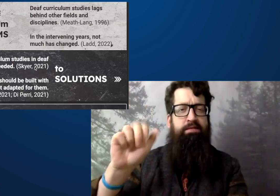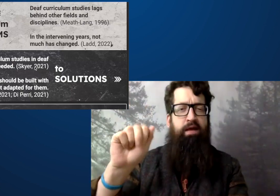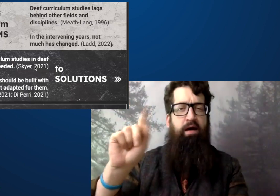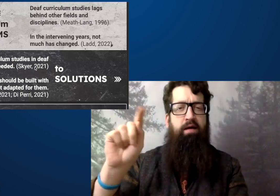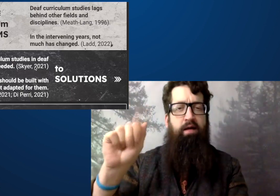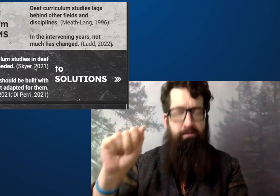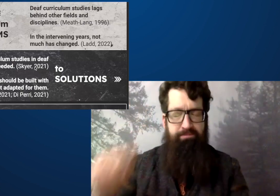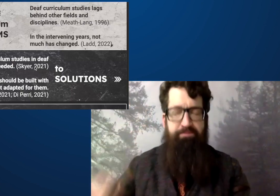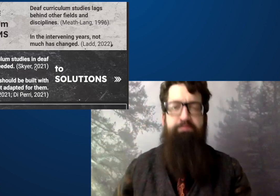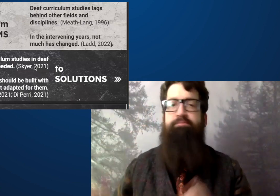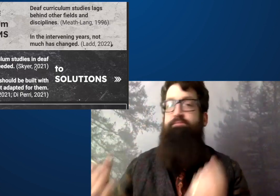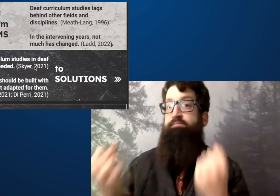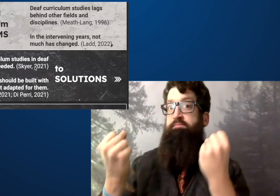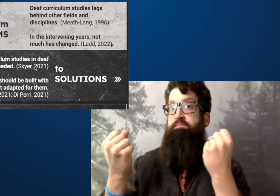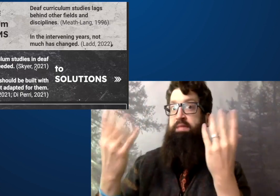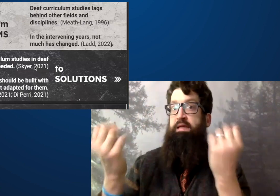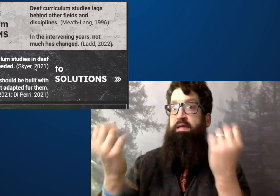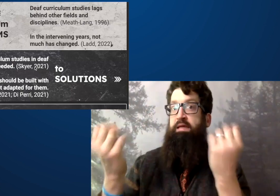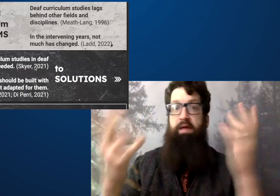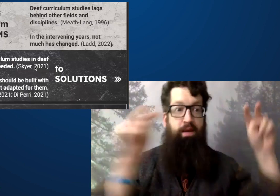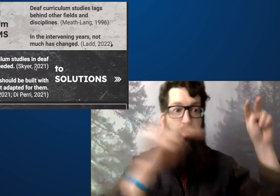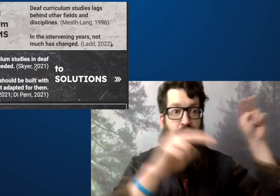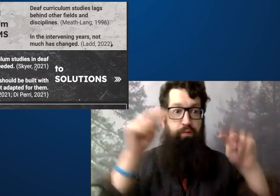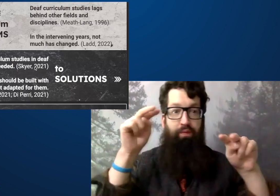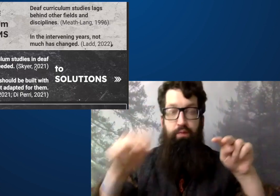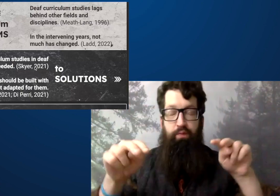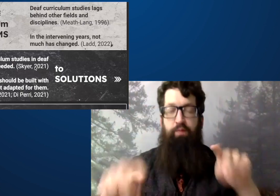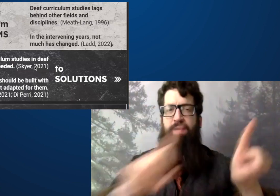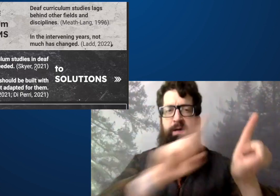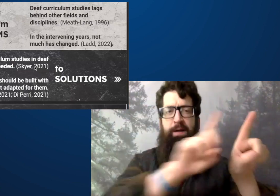I think collecting all of the data in my dissertation,